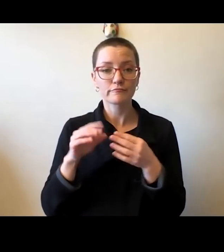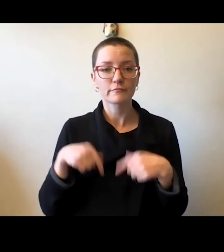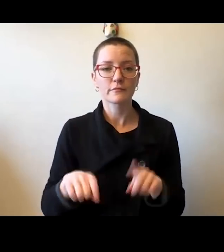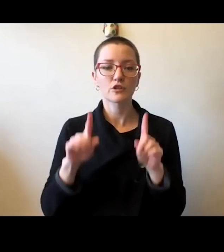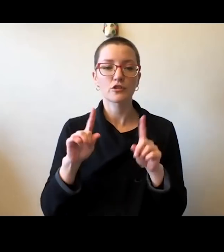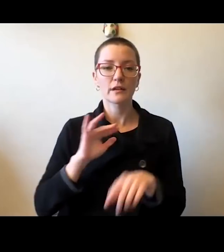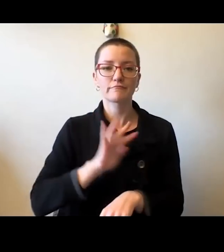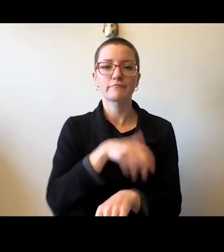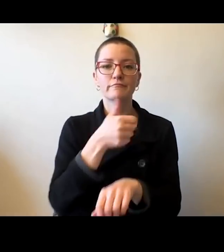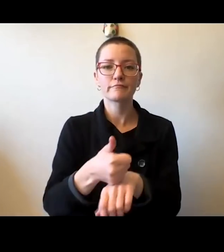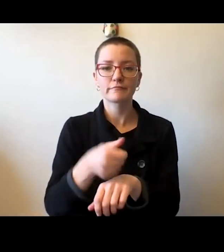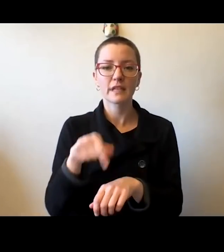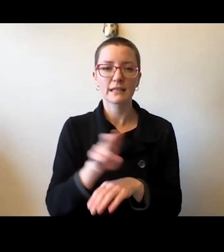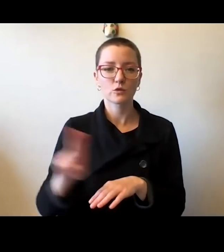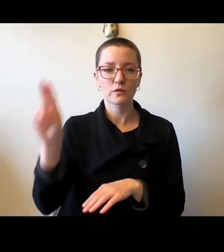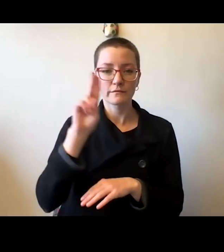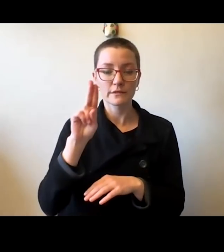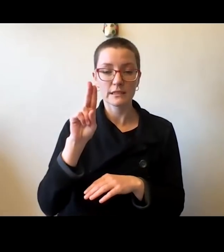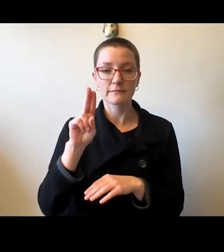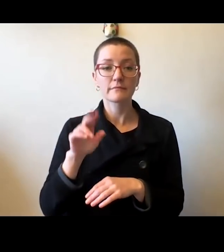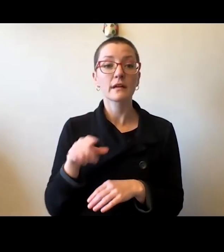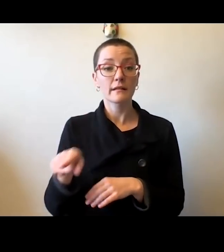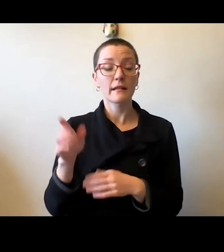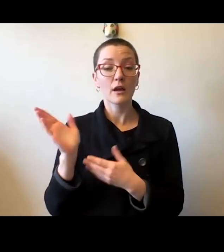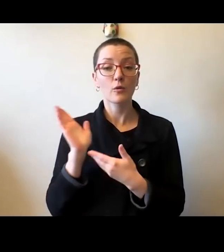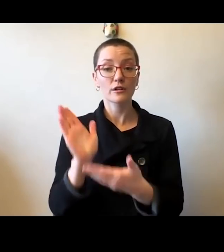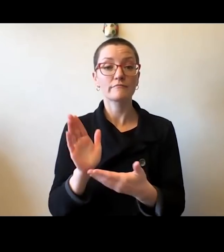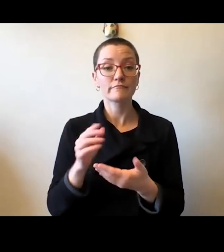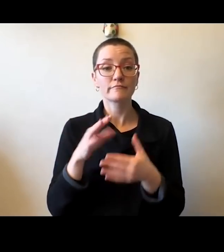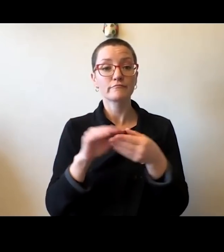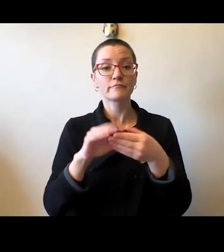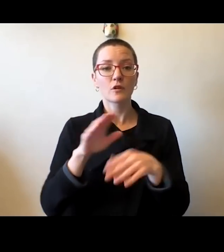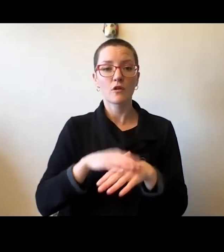And coincidentally they were delivered on March 11 1868,